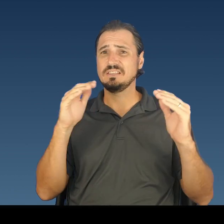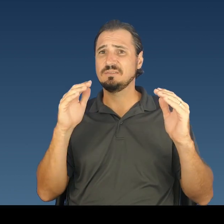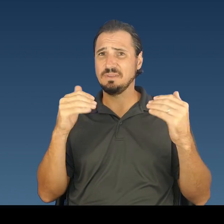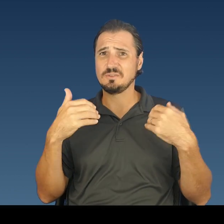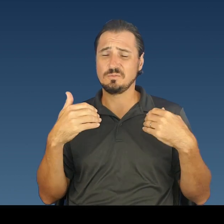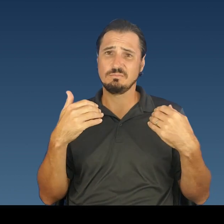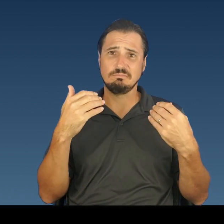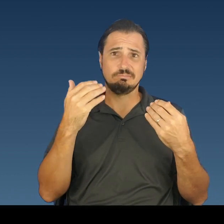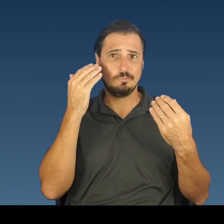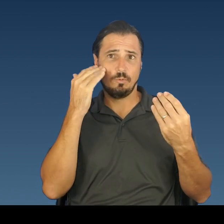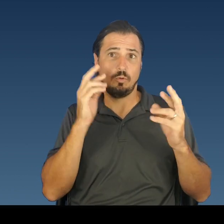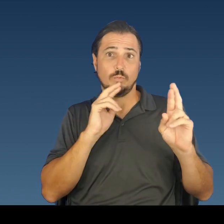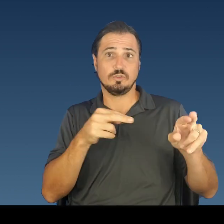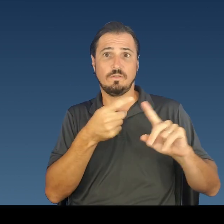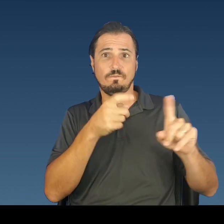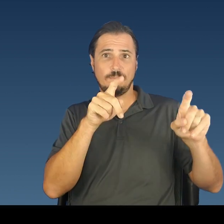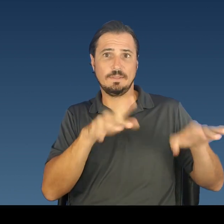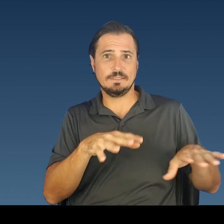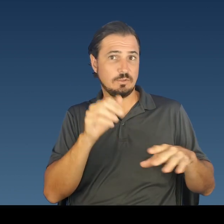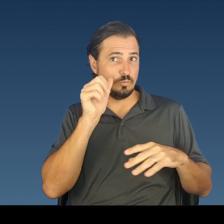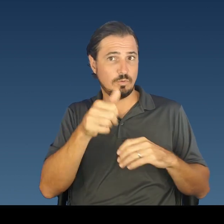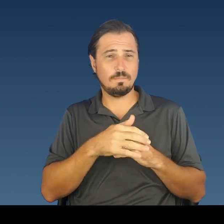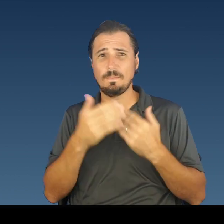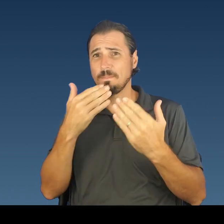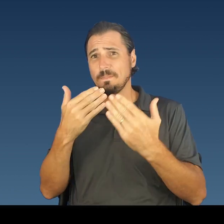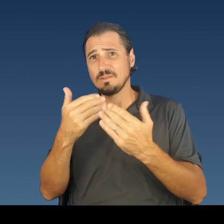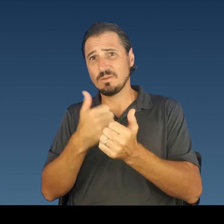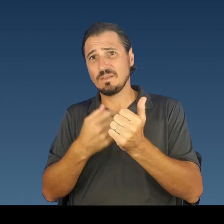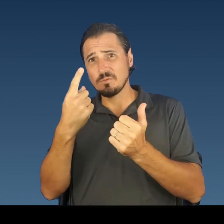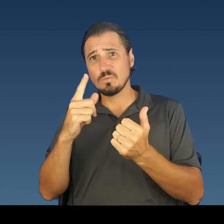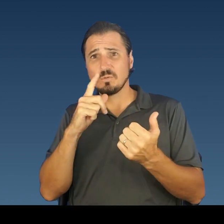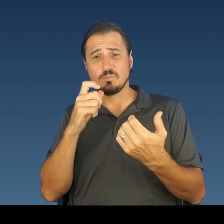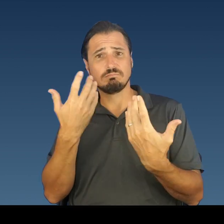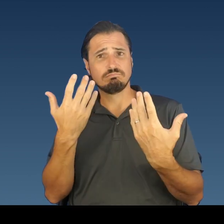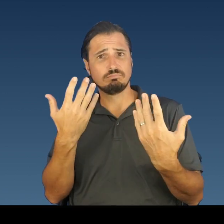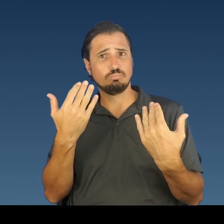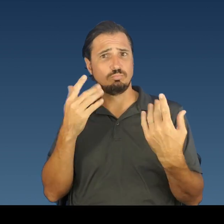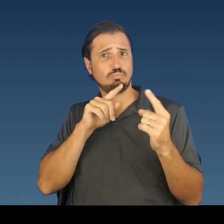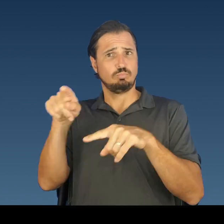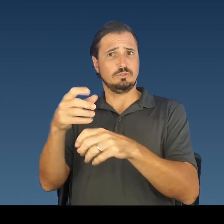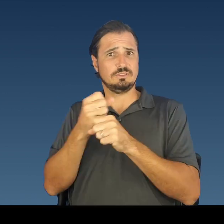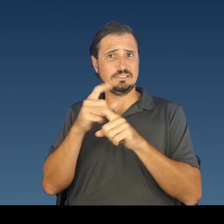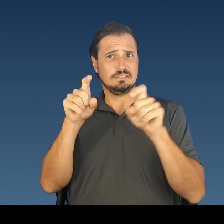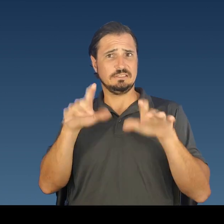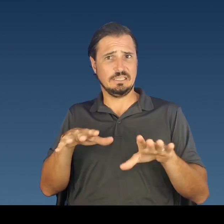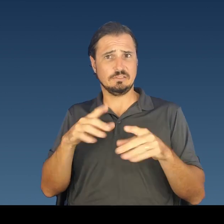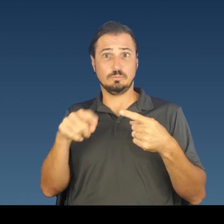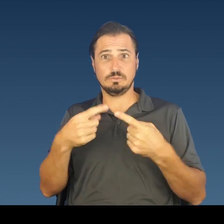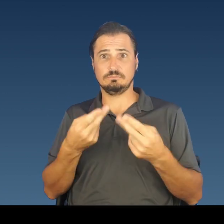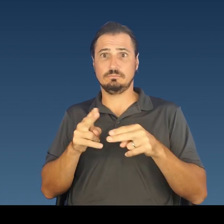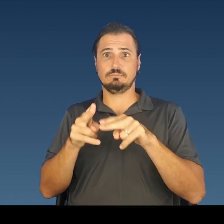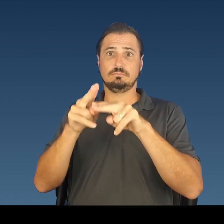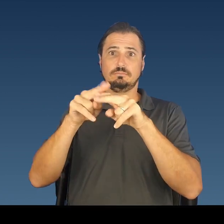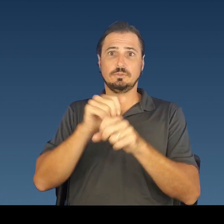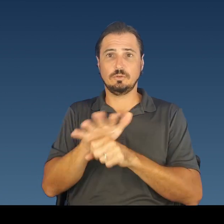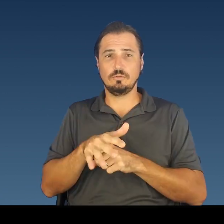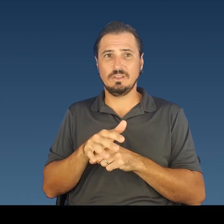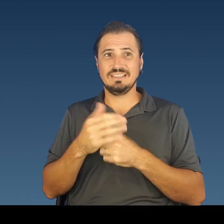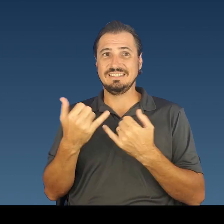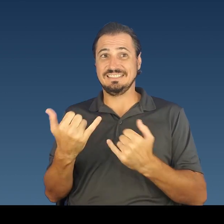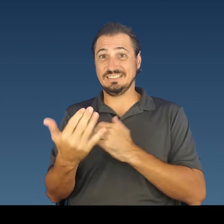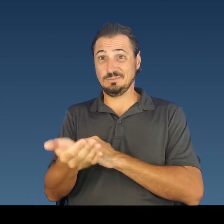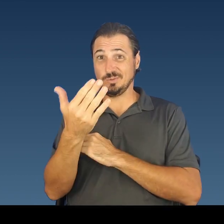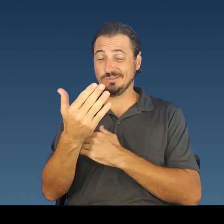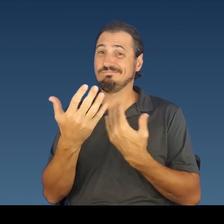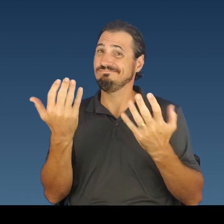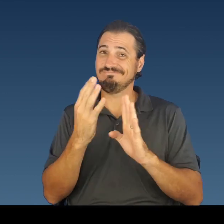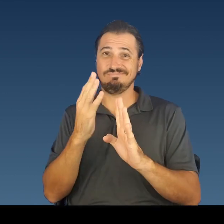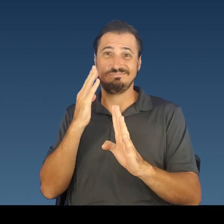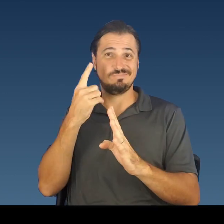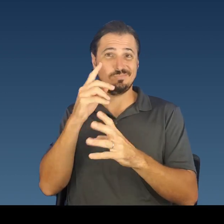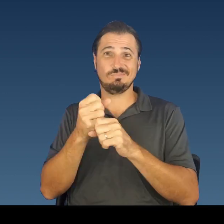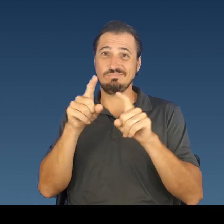Thank you to everyone who has come in to get tested as our case numbers increase. Our free testing center at the convention hall experienced long wait times this morning. Monday mornings